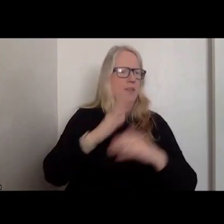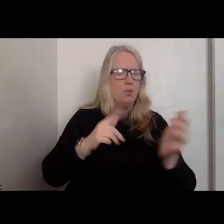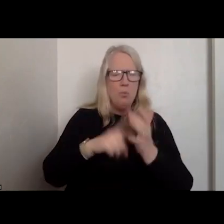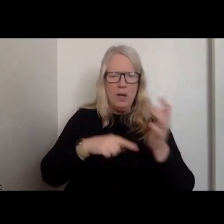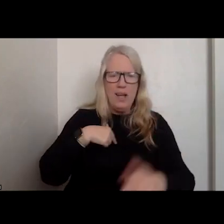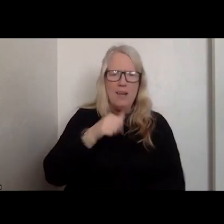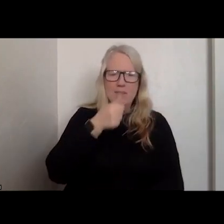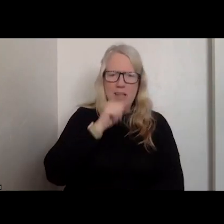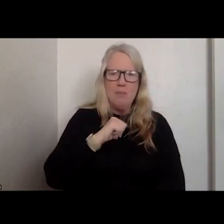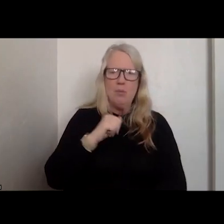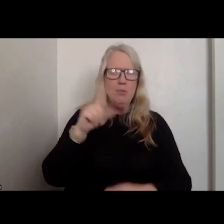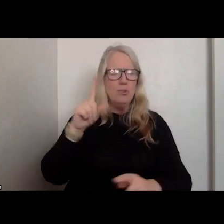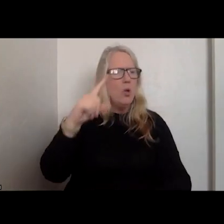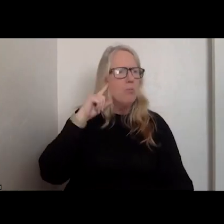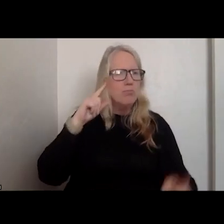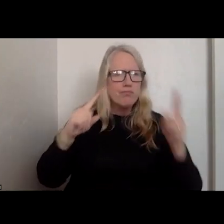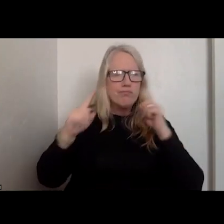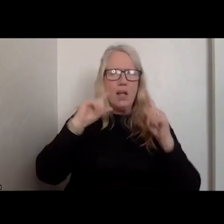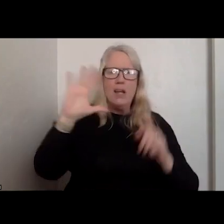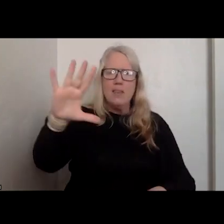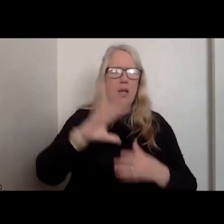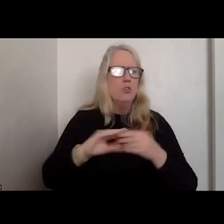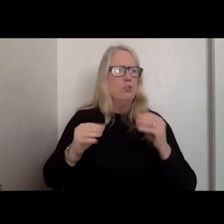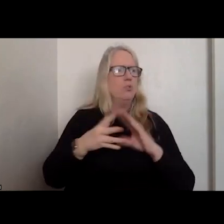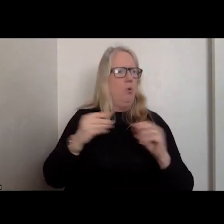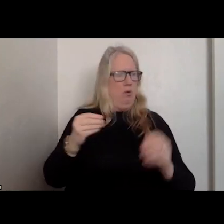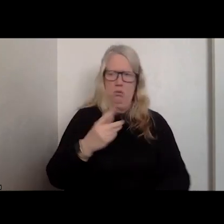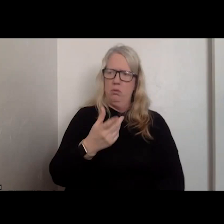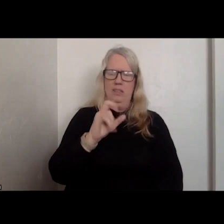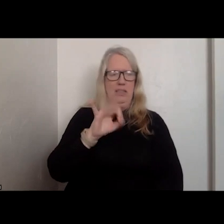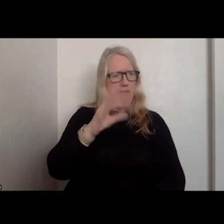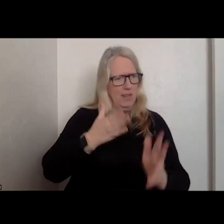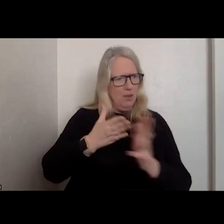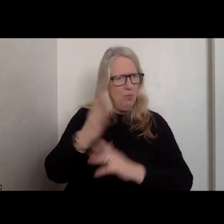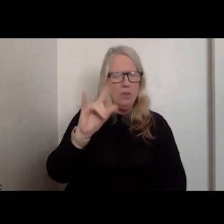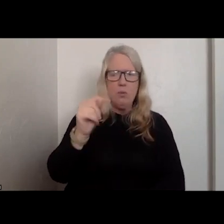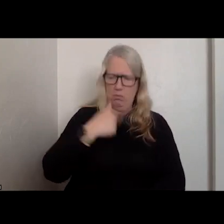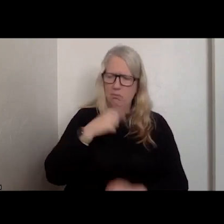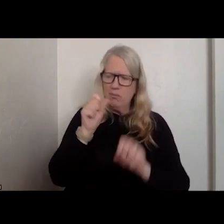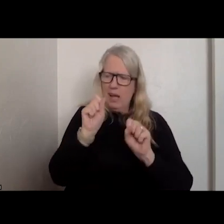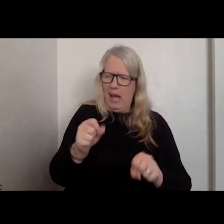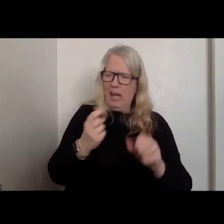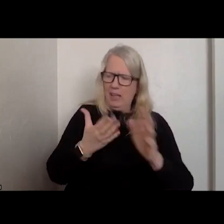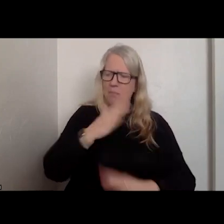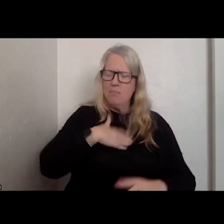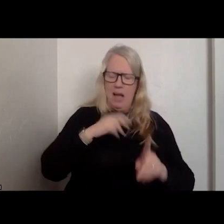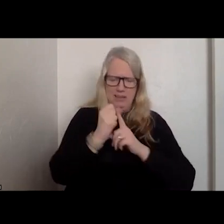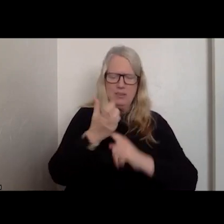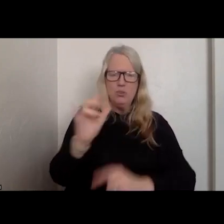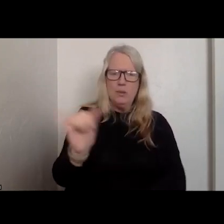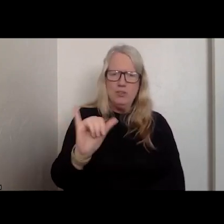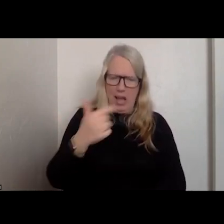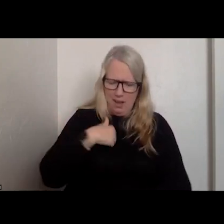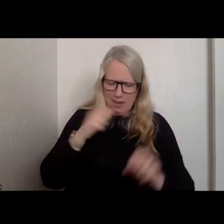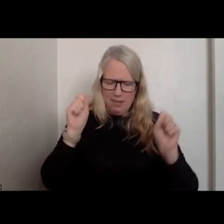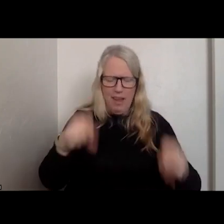HEARING THAT HELPED ME. . IF THEY WENT THROUGH THAT, I CAN GET THROUGH MY SITUATION. TALK TO PEOPLE.